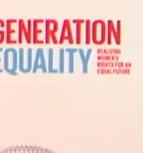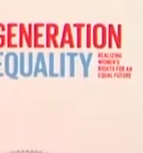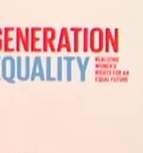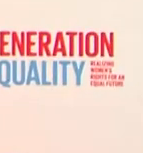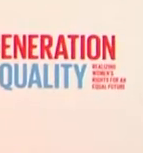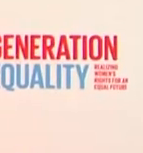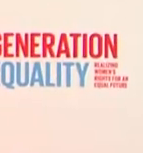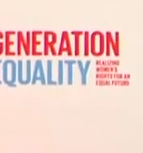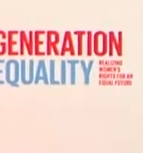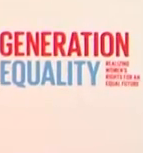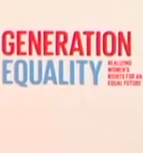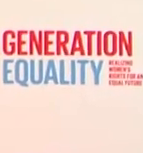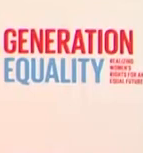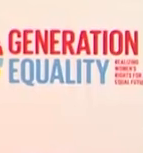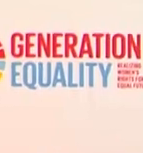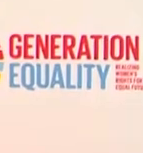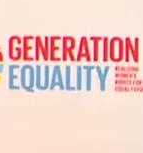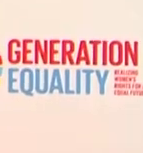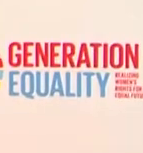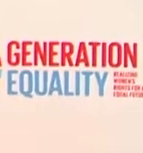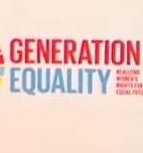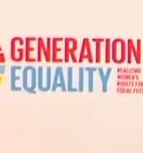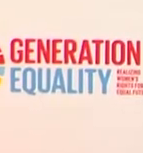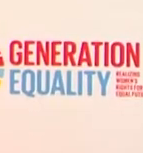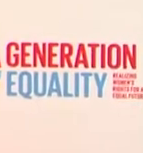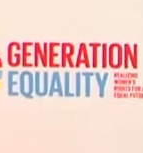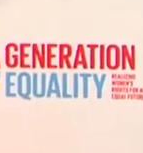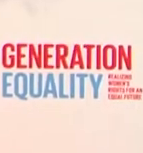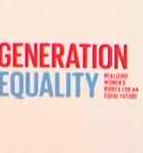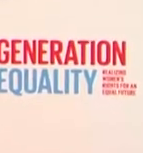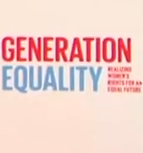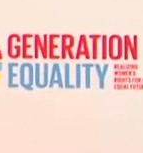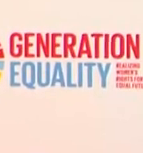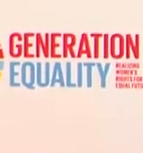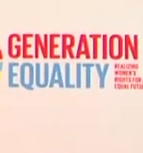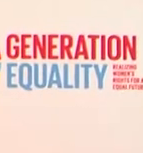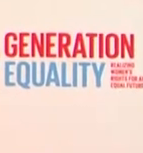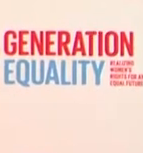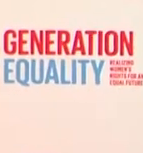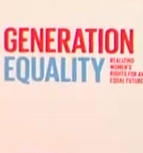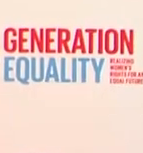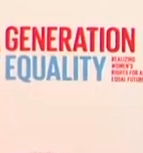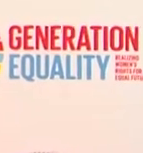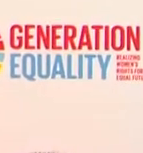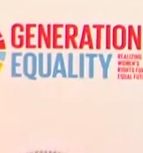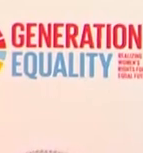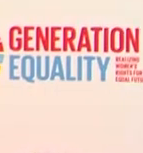girls for two years now and they continue to recognize women in sports and also to really help them understand what it means to own their